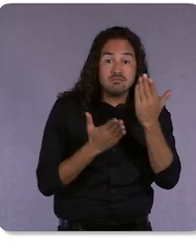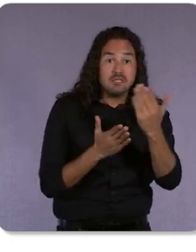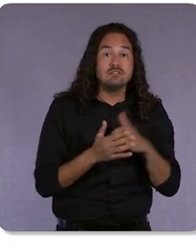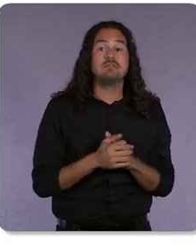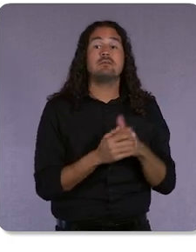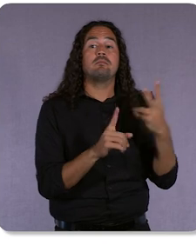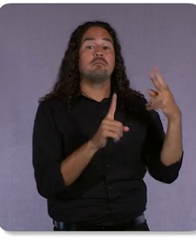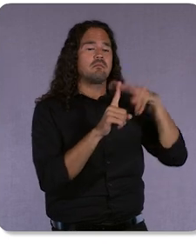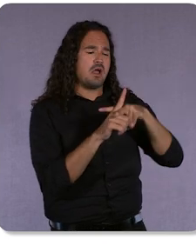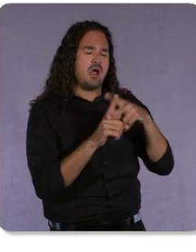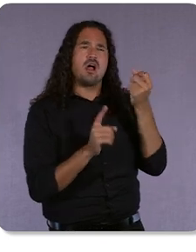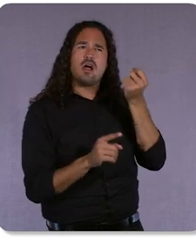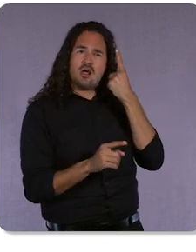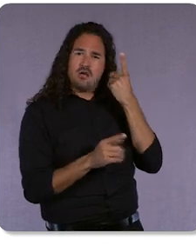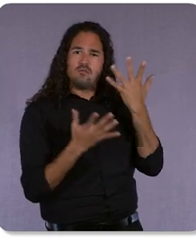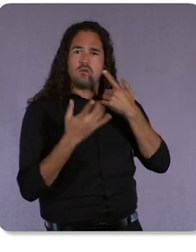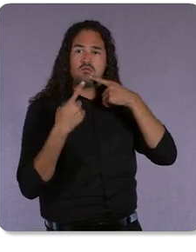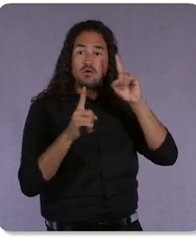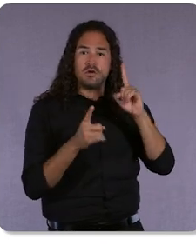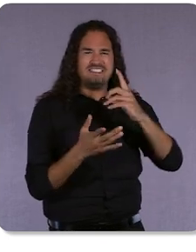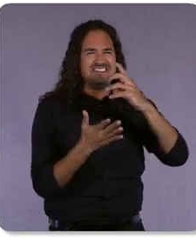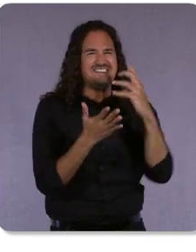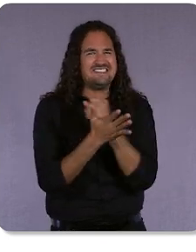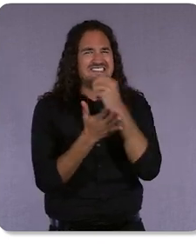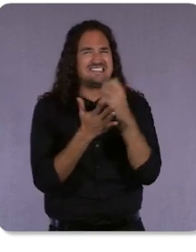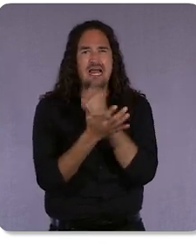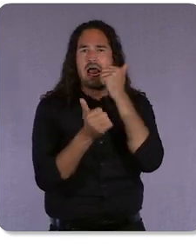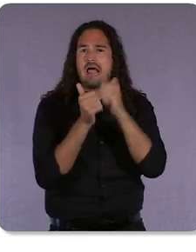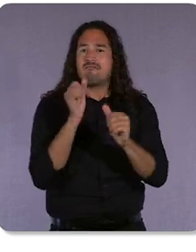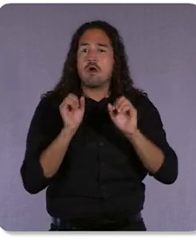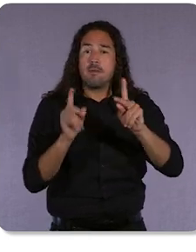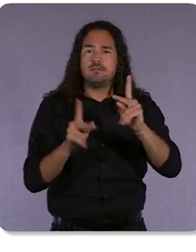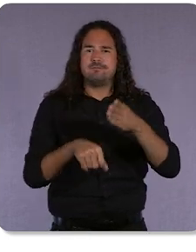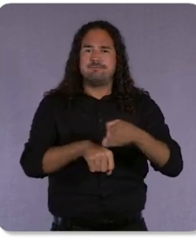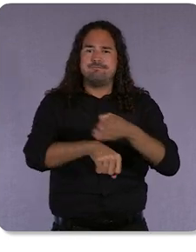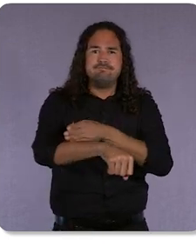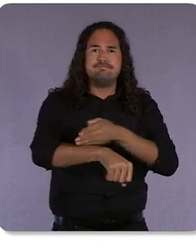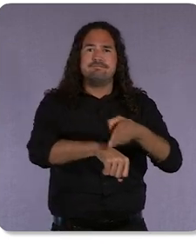chance to improve performance for whatever campaigns you’re running with Google Ads.